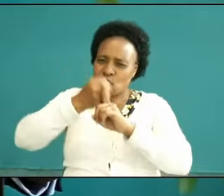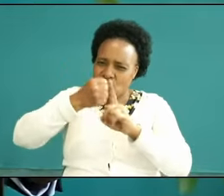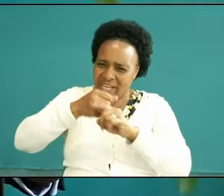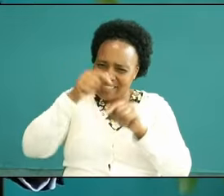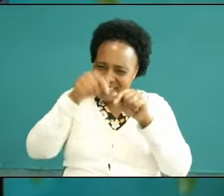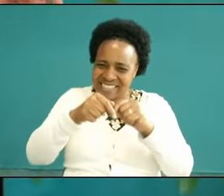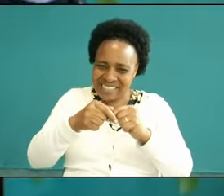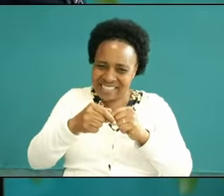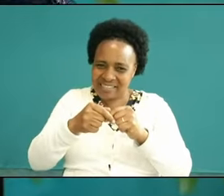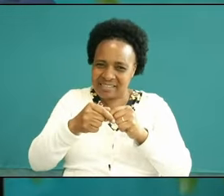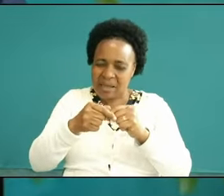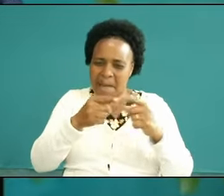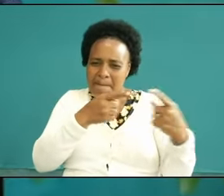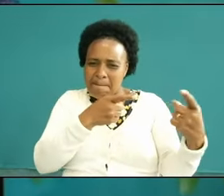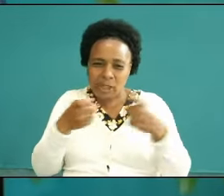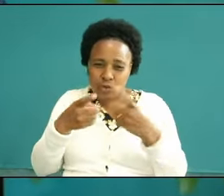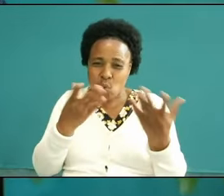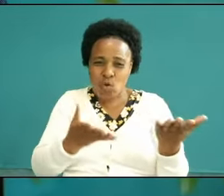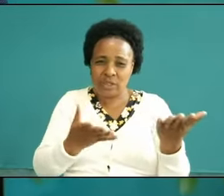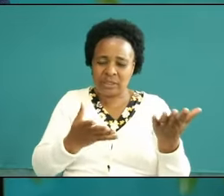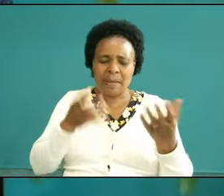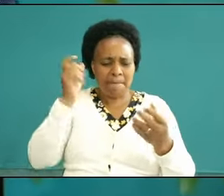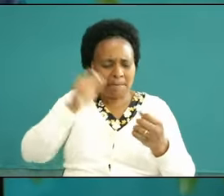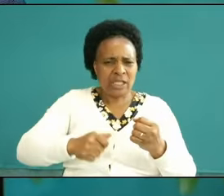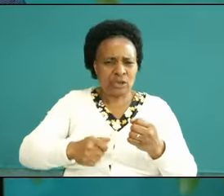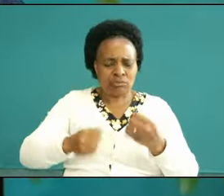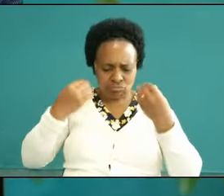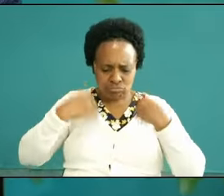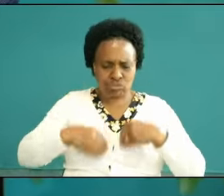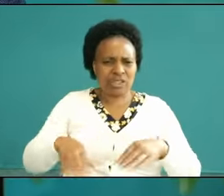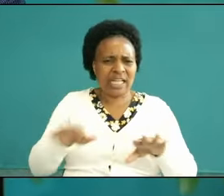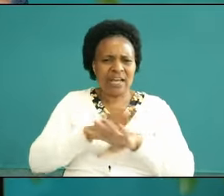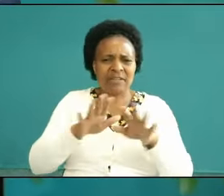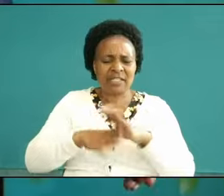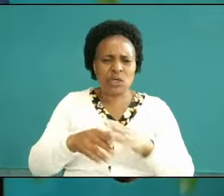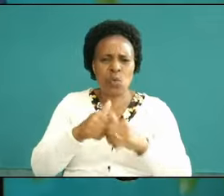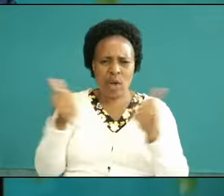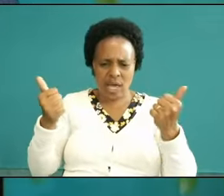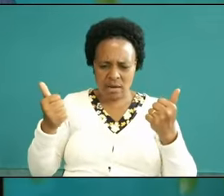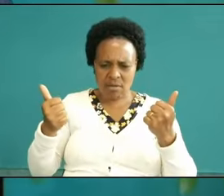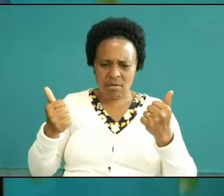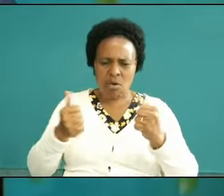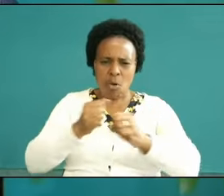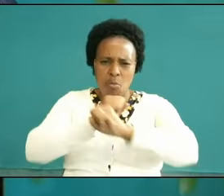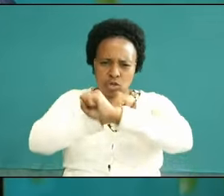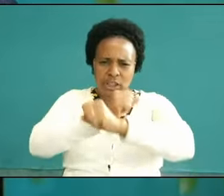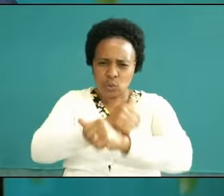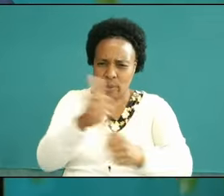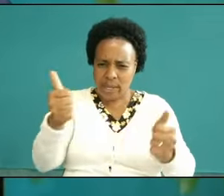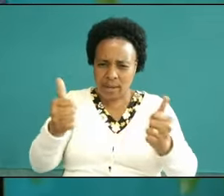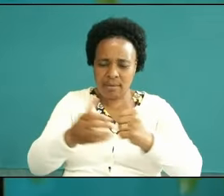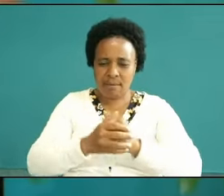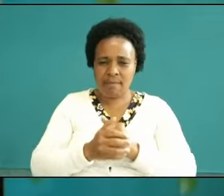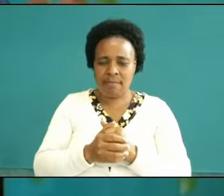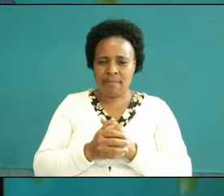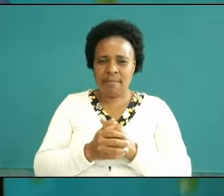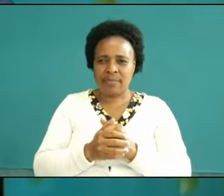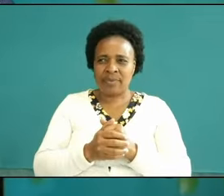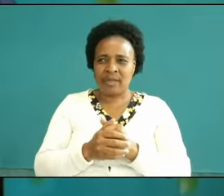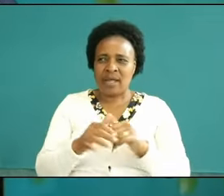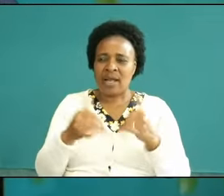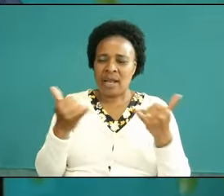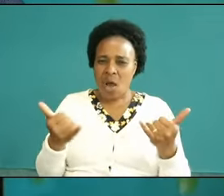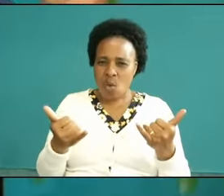code they must put on good armor as they go to fight it says put on round your waist with